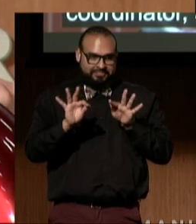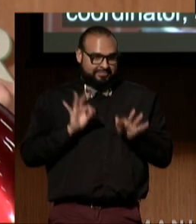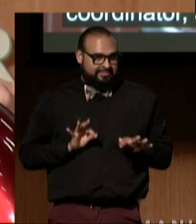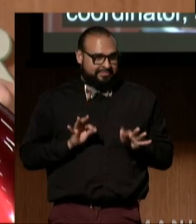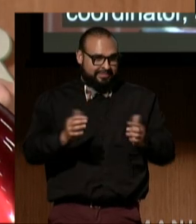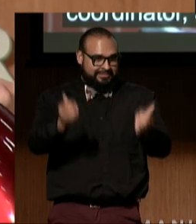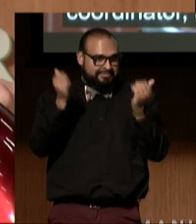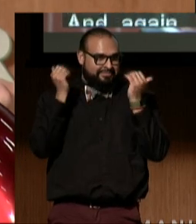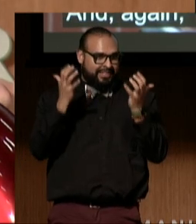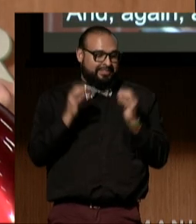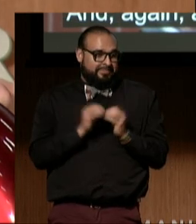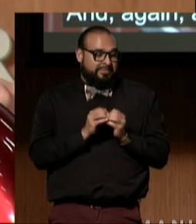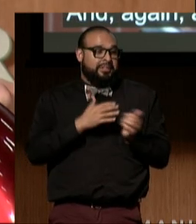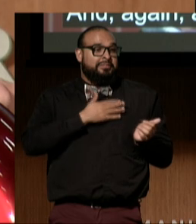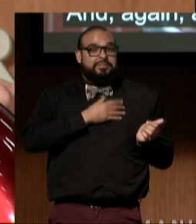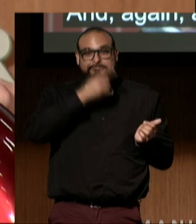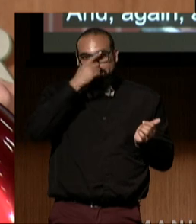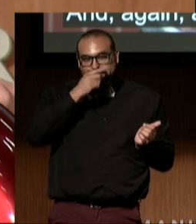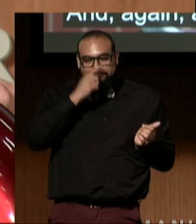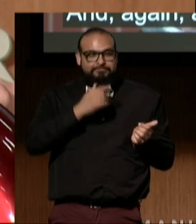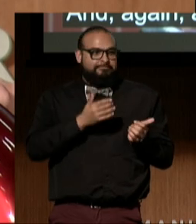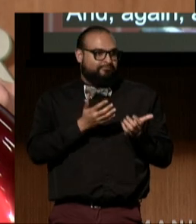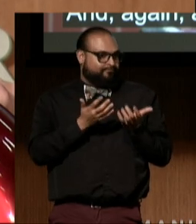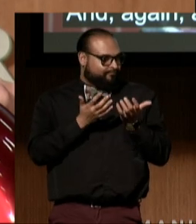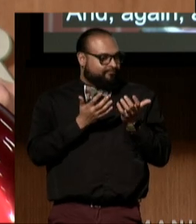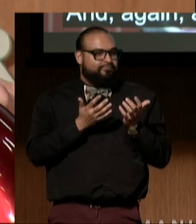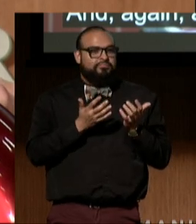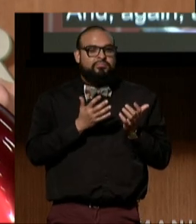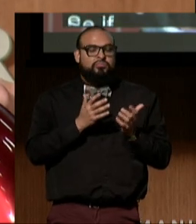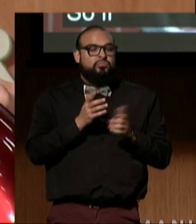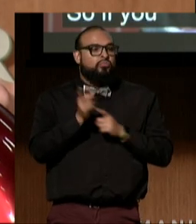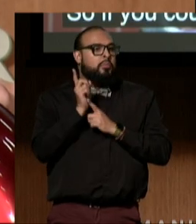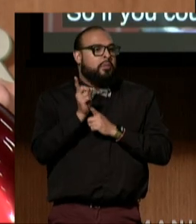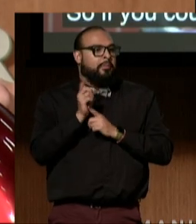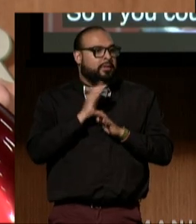so if you could please join me in a moment of silence